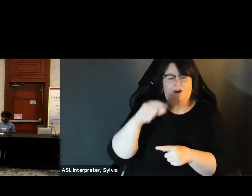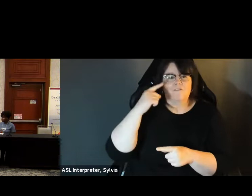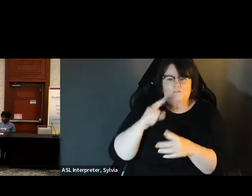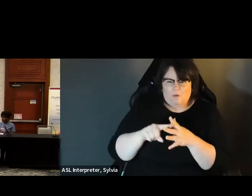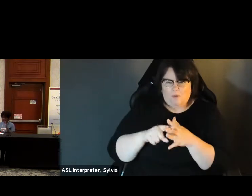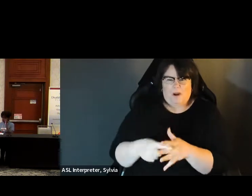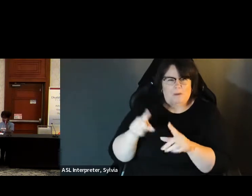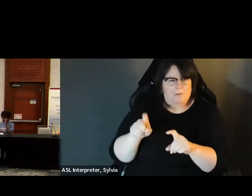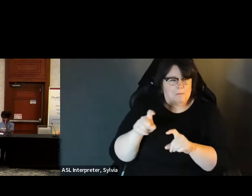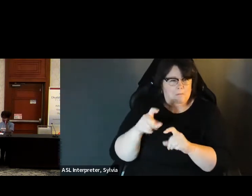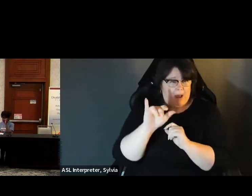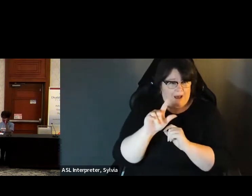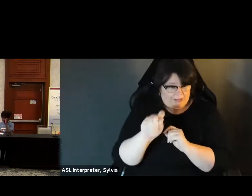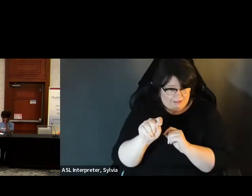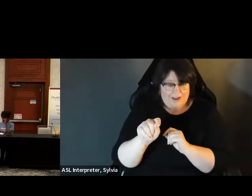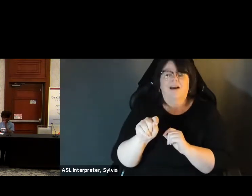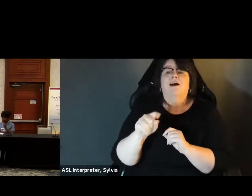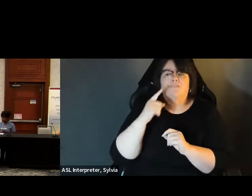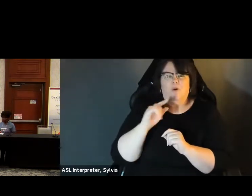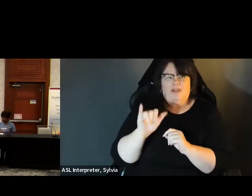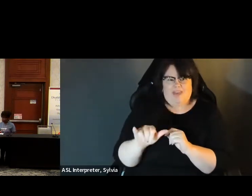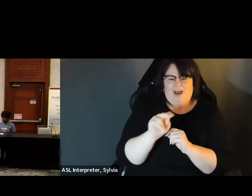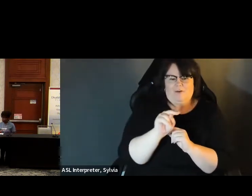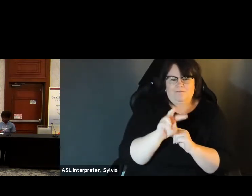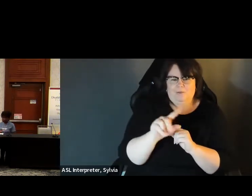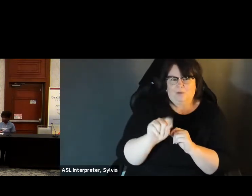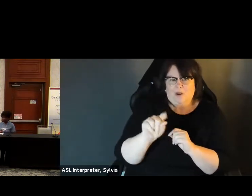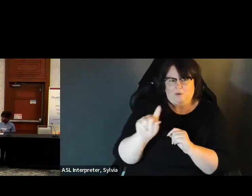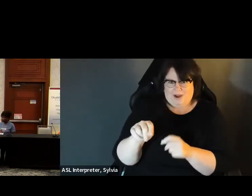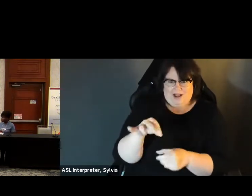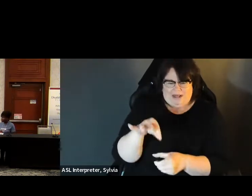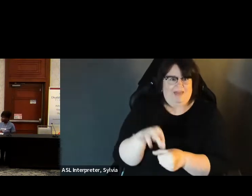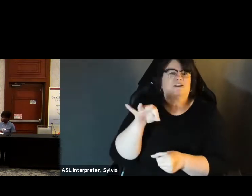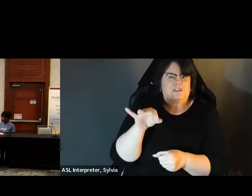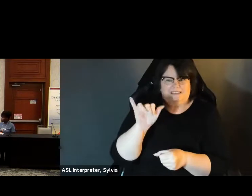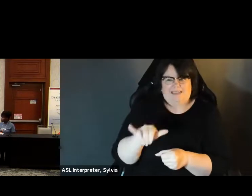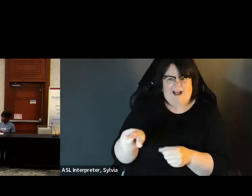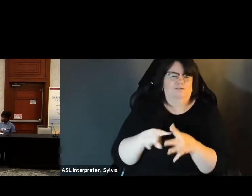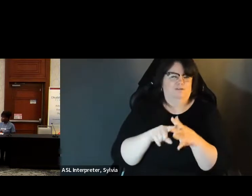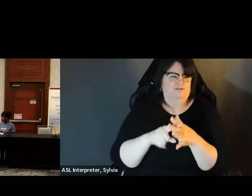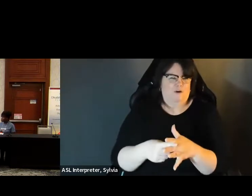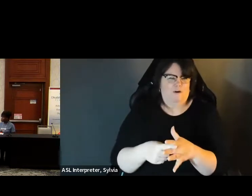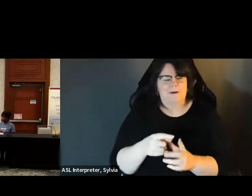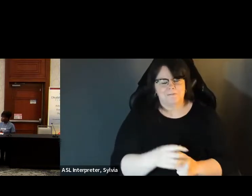the 2020 November election Alright.